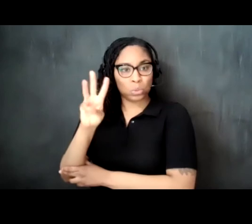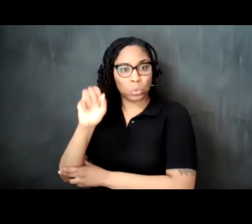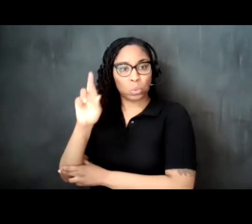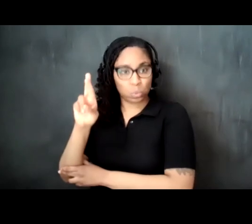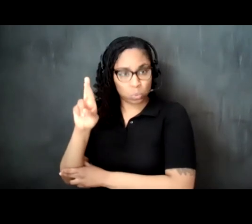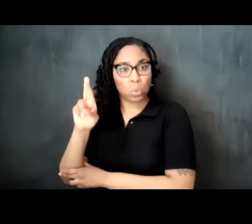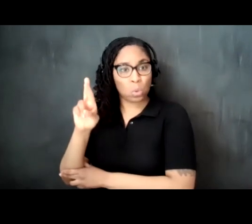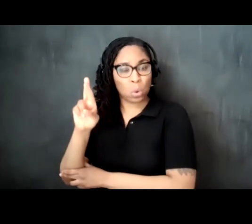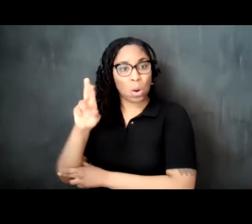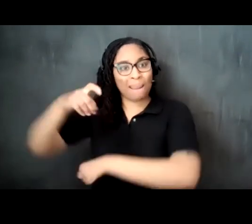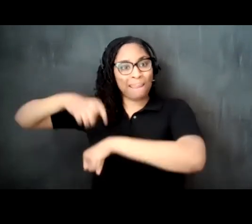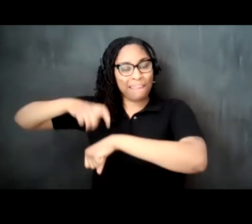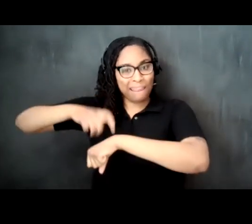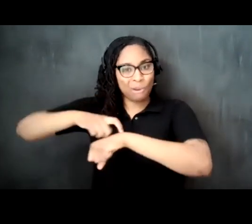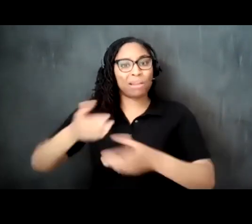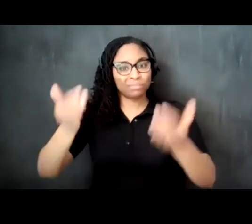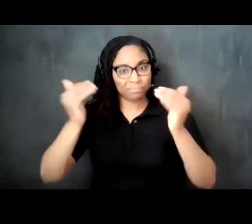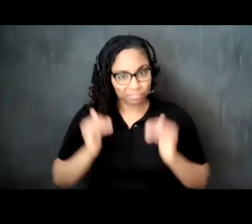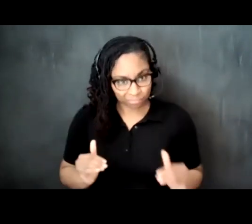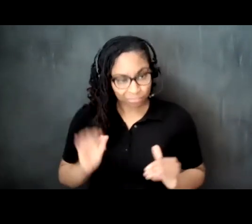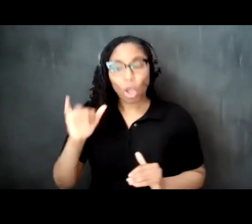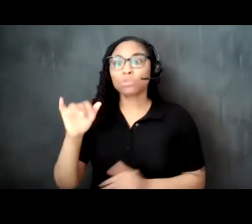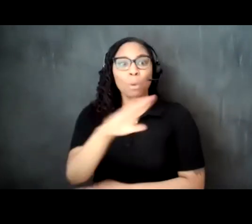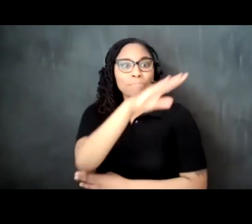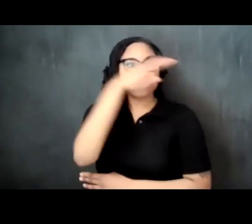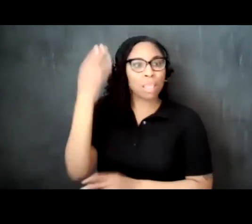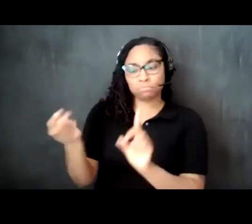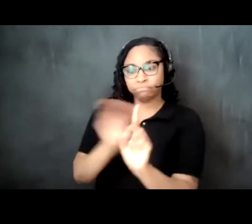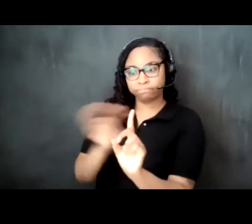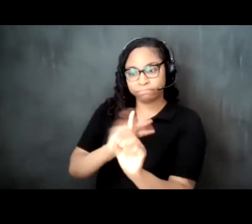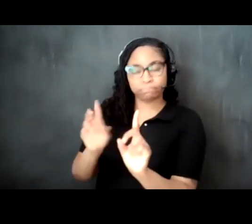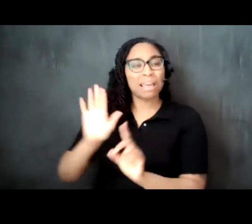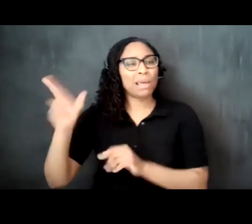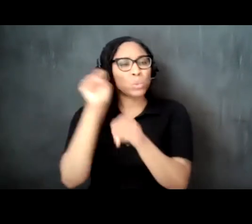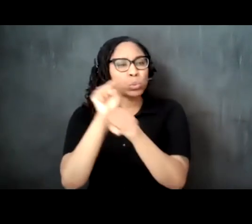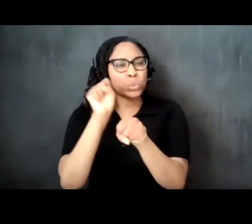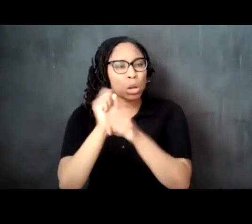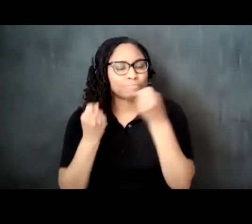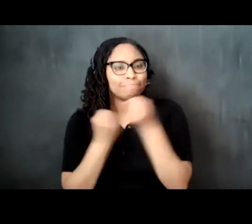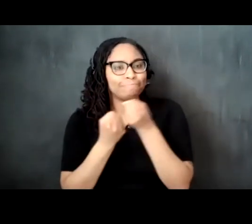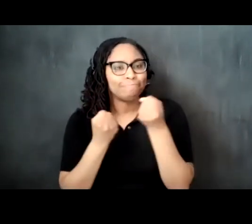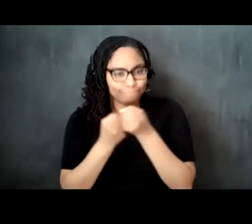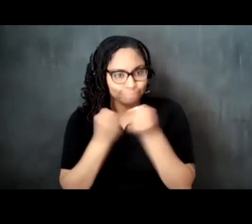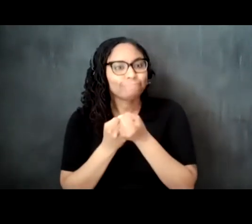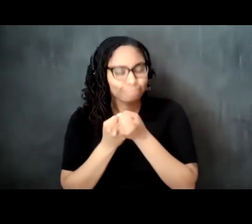in jadalia and black perspectives and his work is supported by the forum for theological exploration